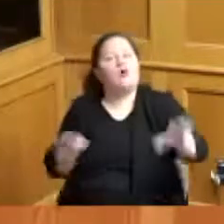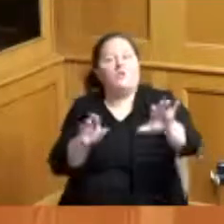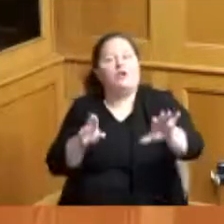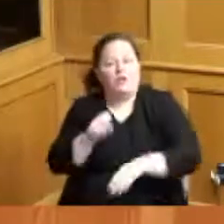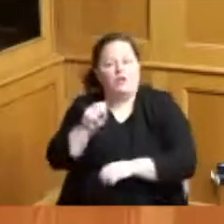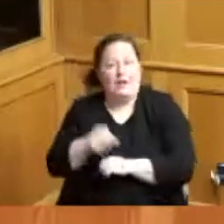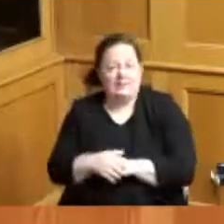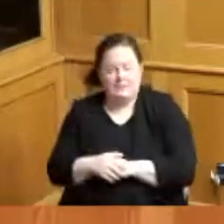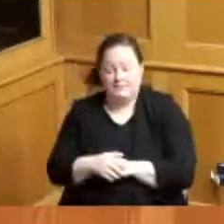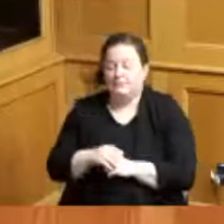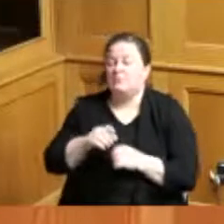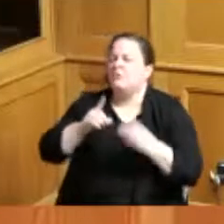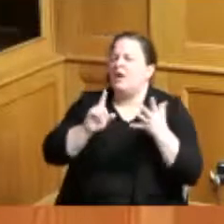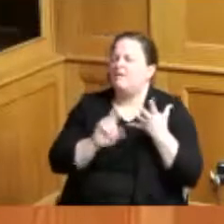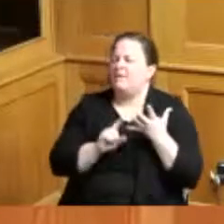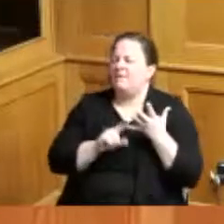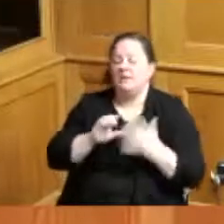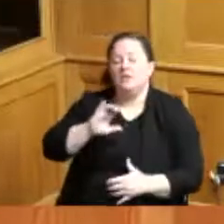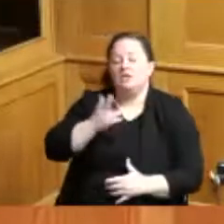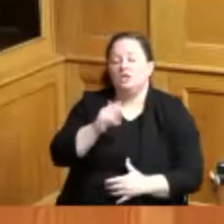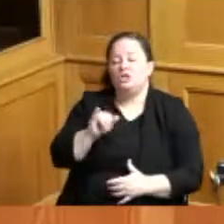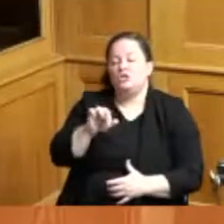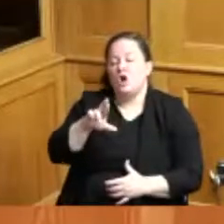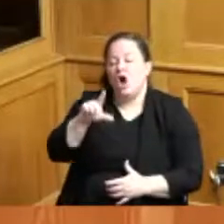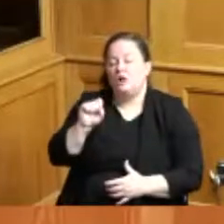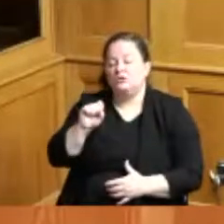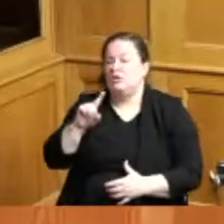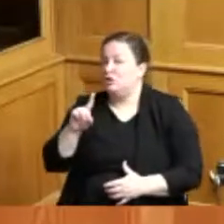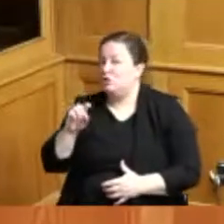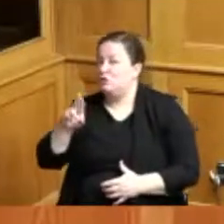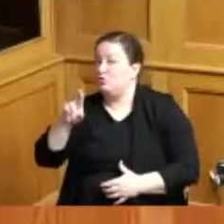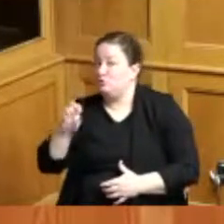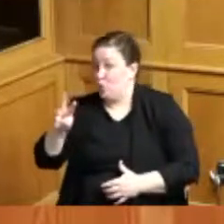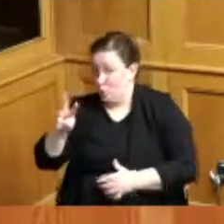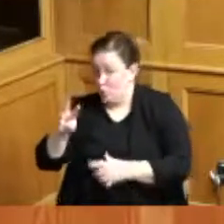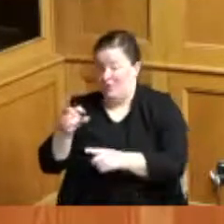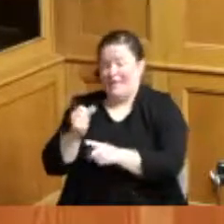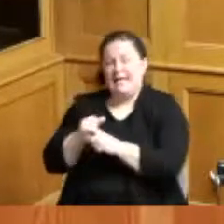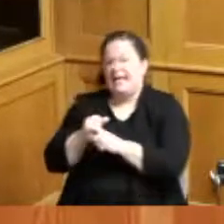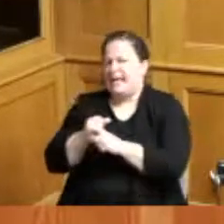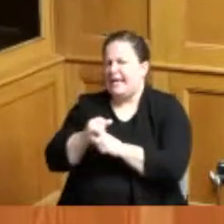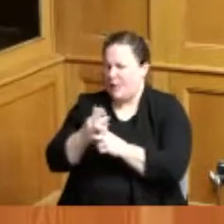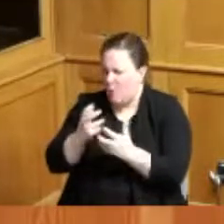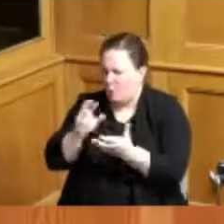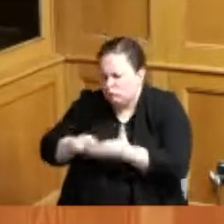Charles Richard Drew he became interested in researching the preservation of blood